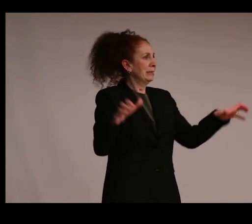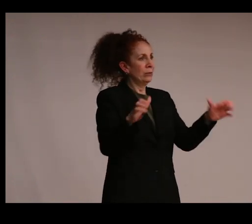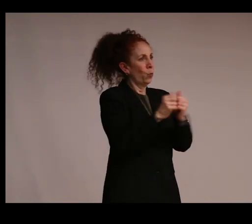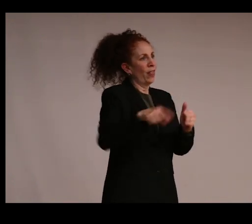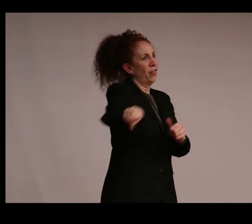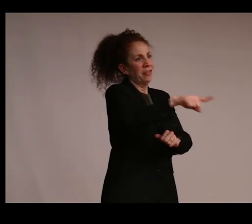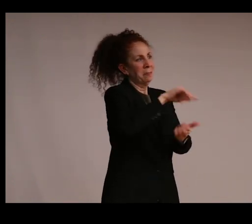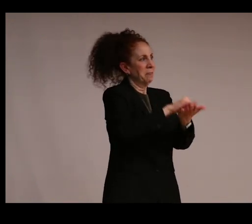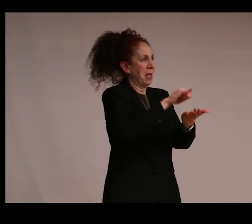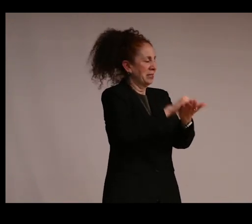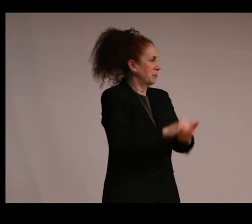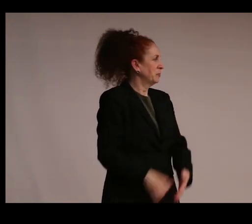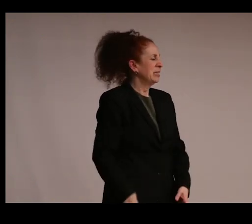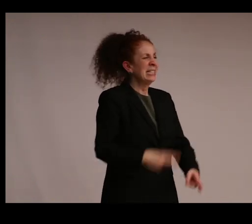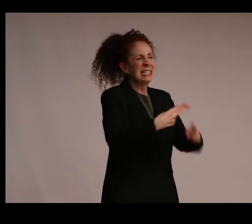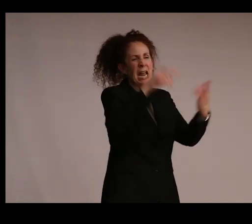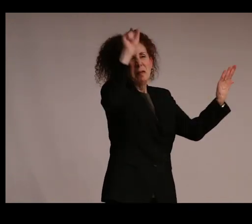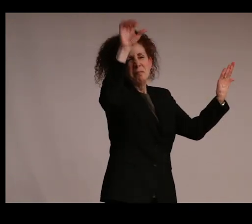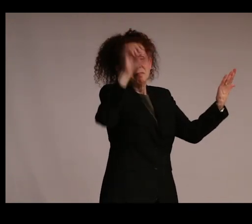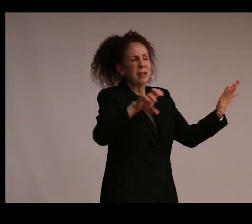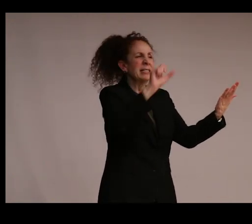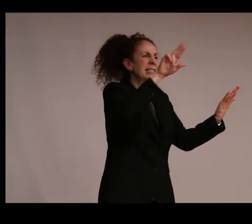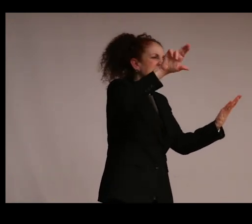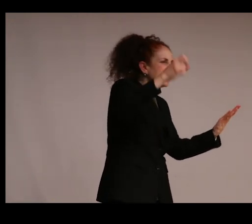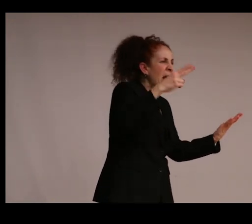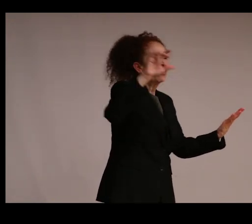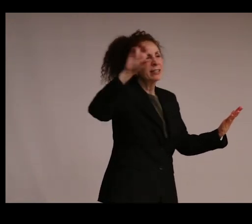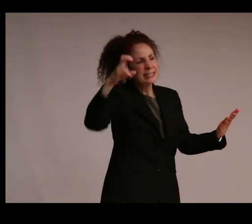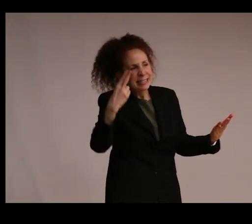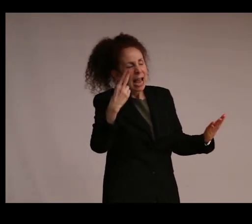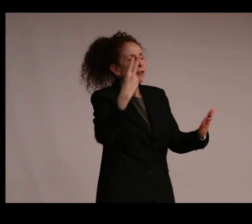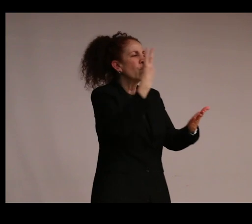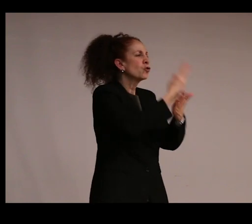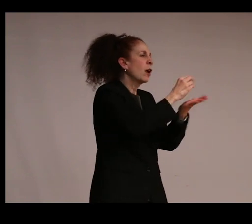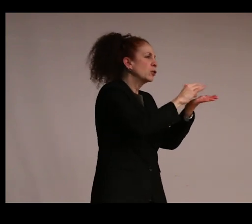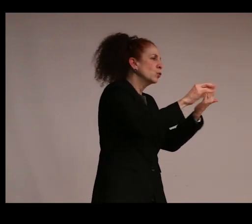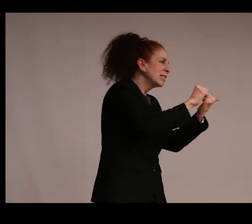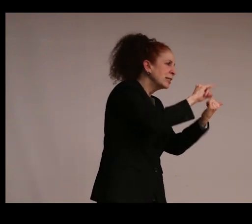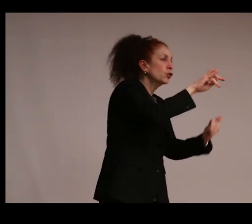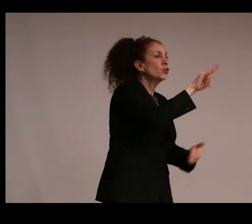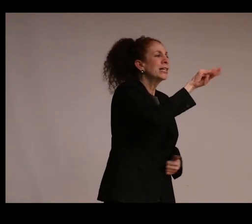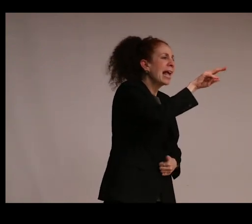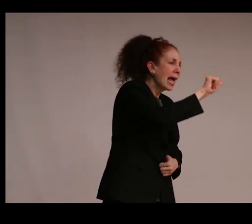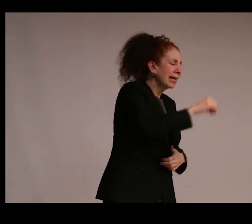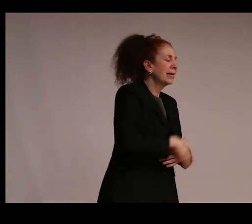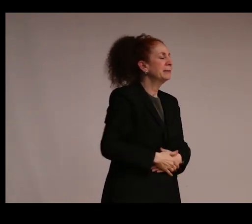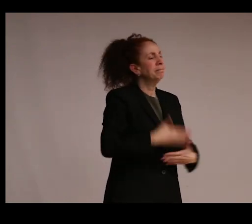Sara Varney, Sarah Milinski, and our graduate student assistant, Julianna Barton.